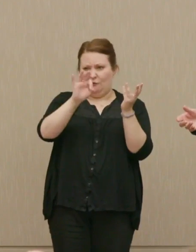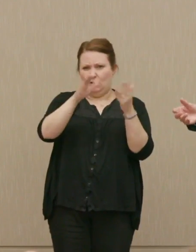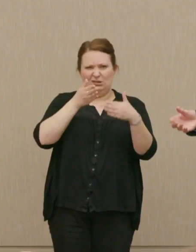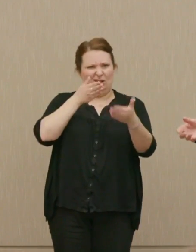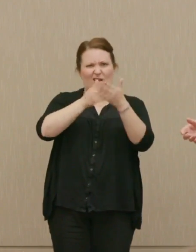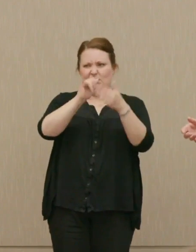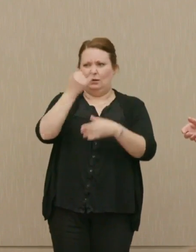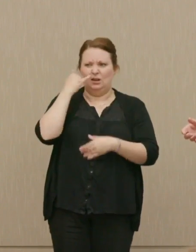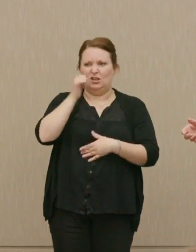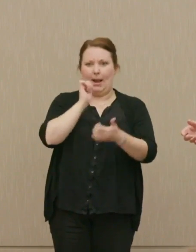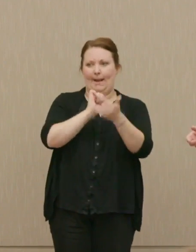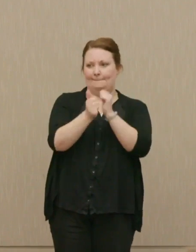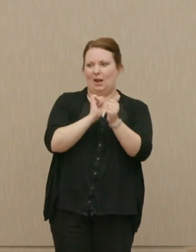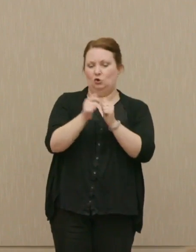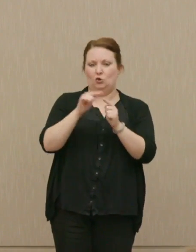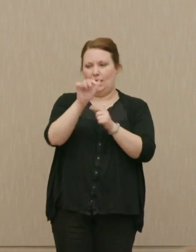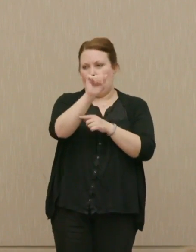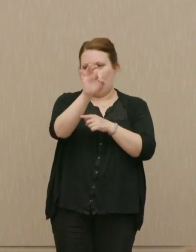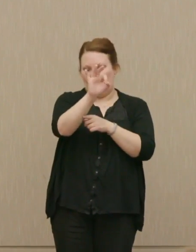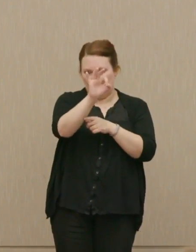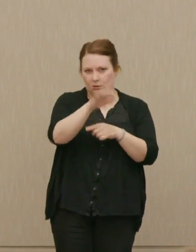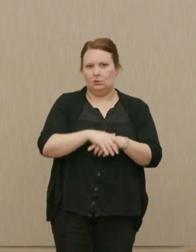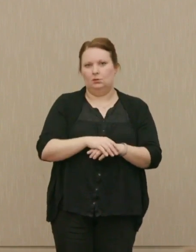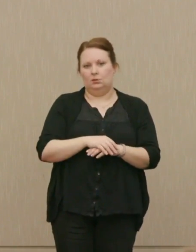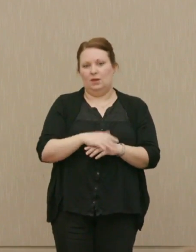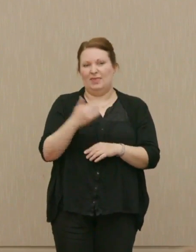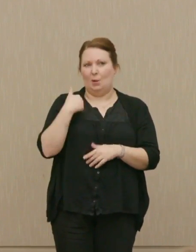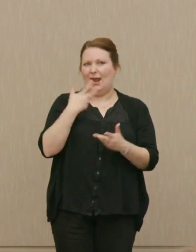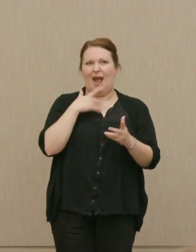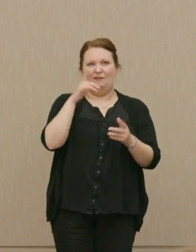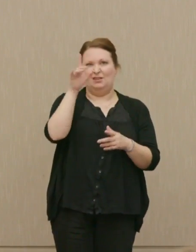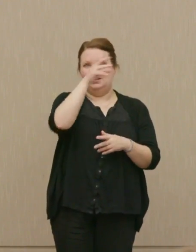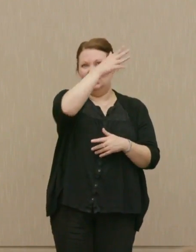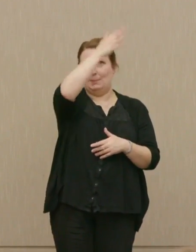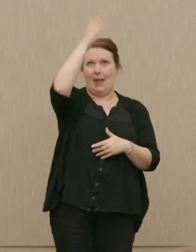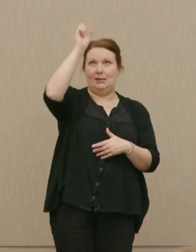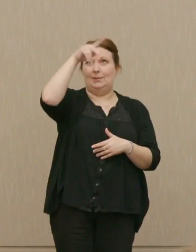It's a competitor to the air force. They have a space operations campaign within the air force.